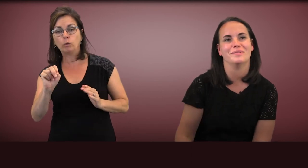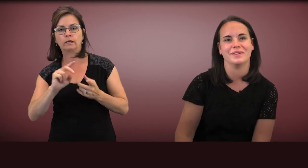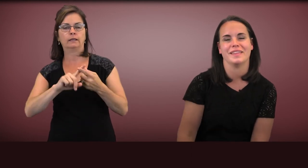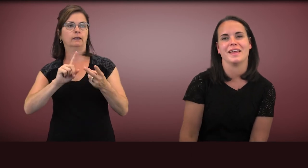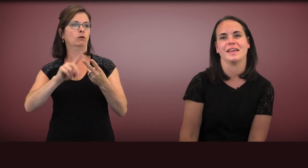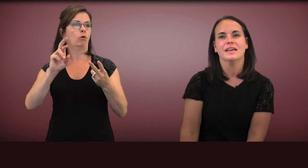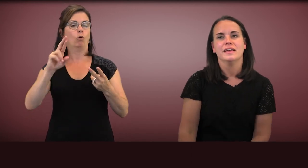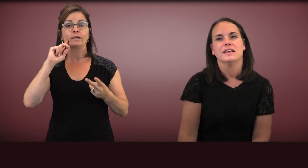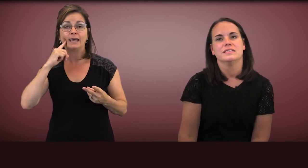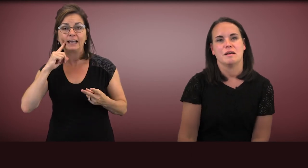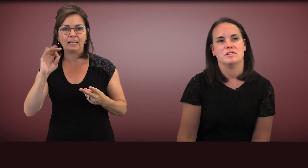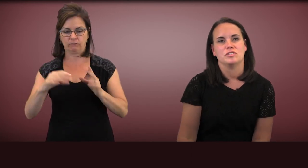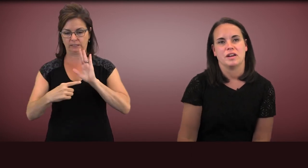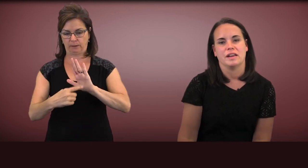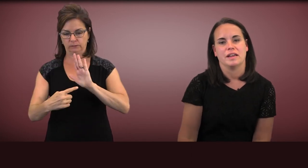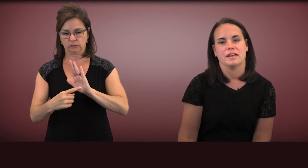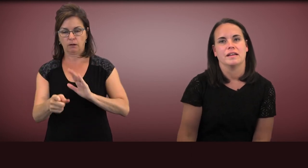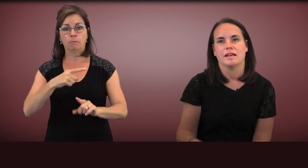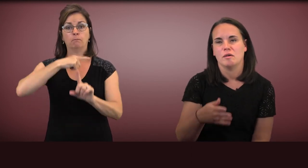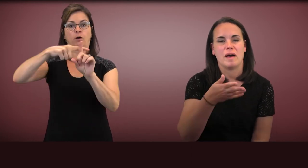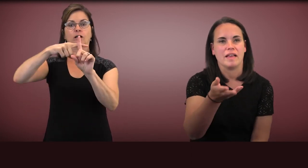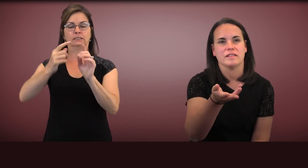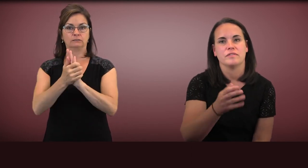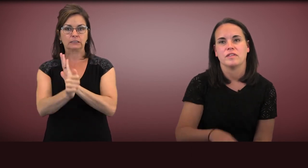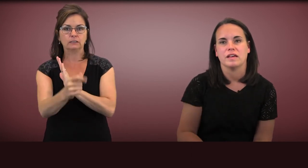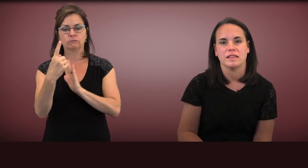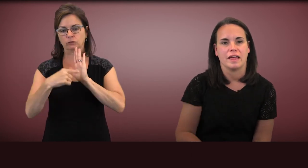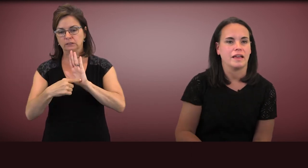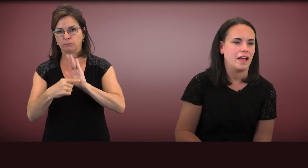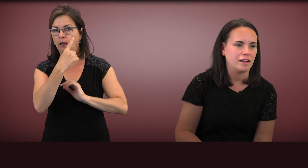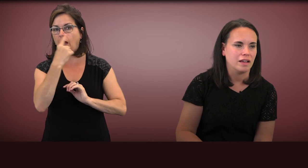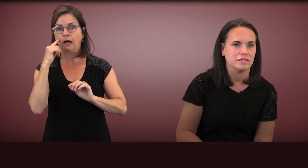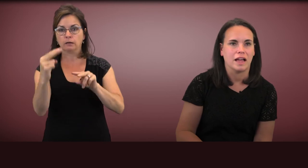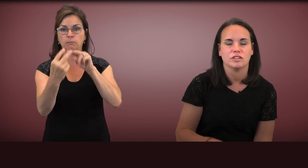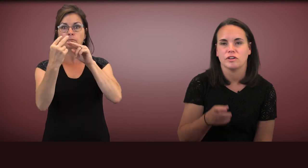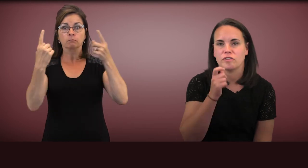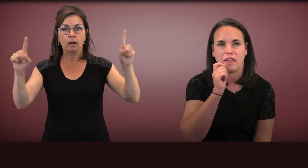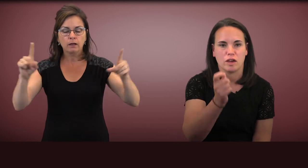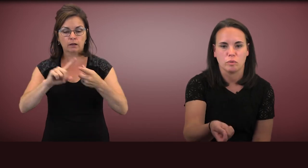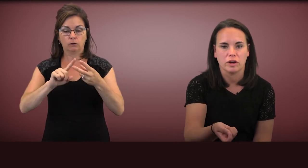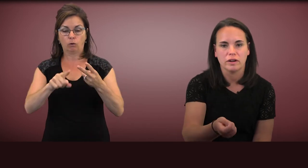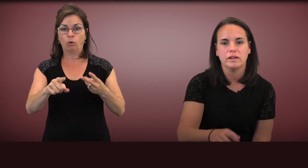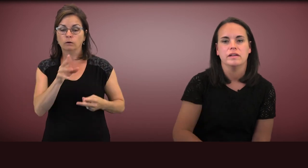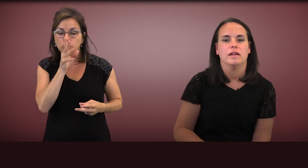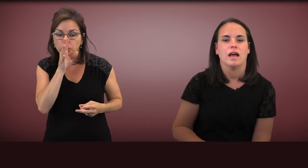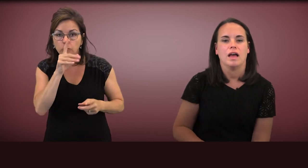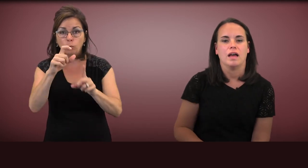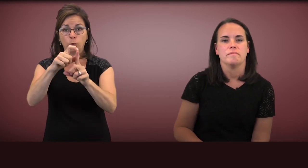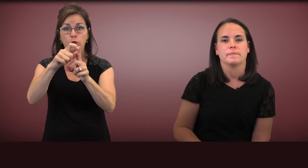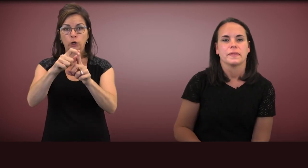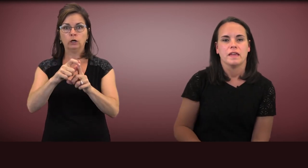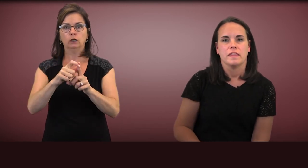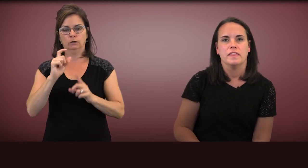when they demonstrated a positive skill like eye contact or saying a word,